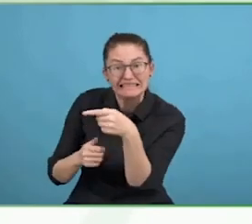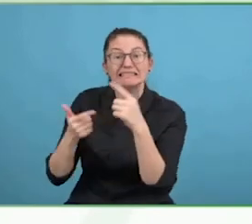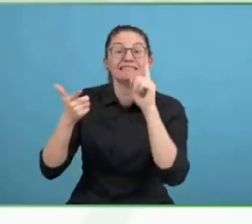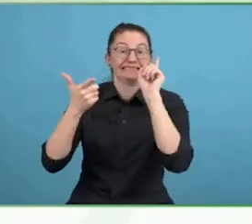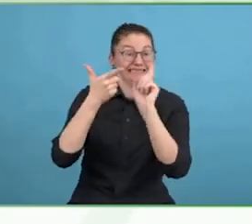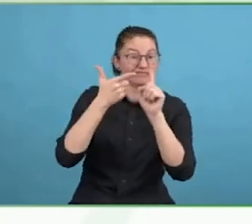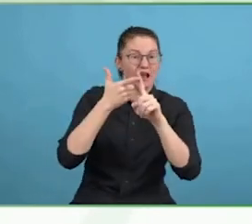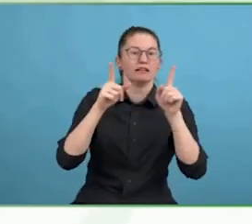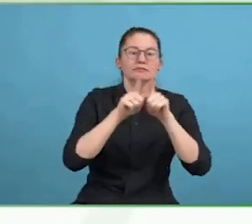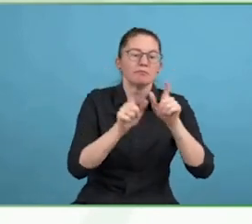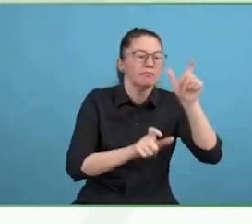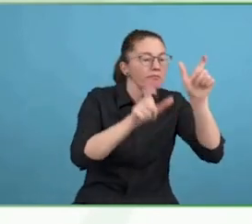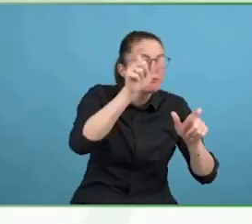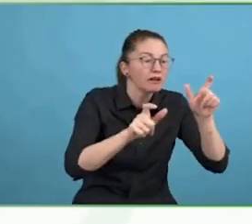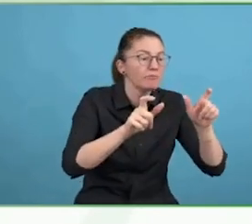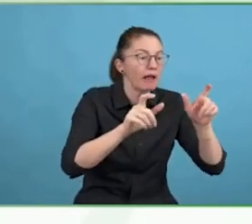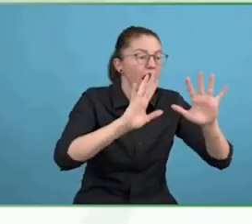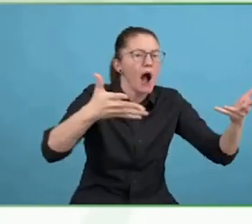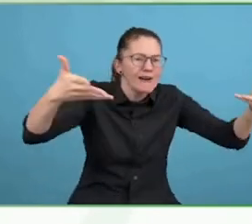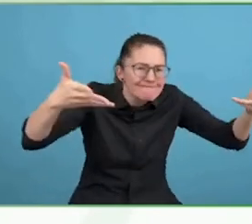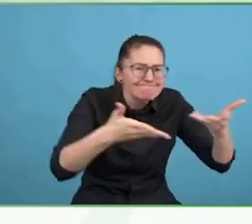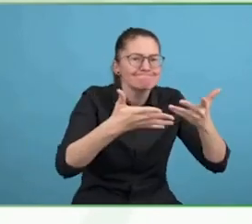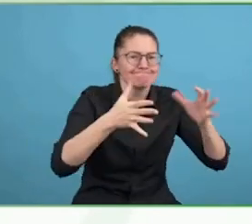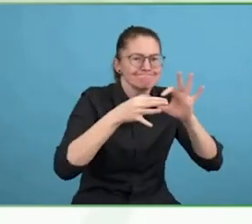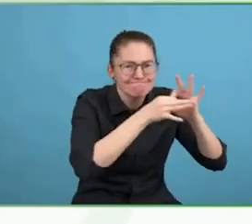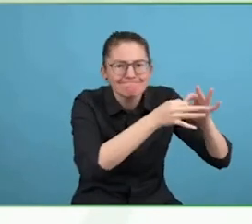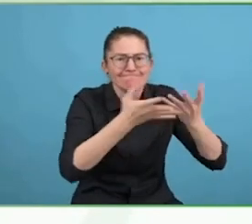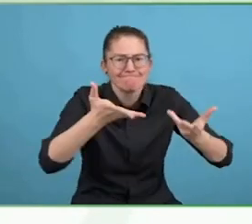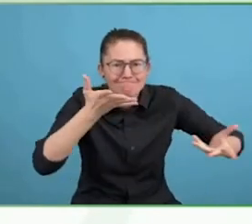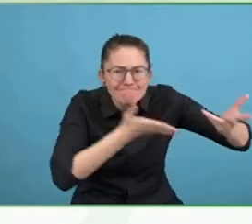I will touch on resilience first.